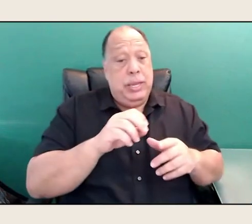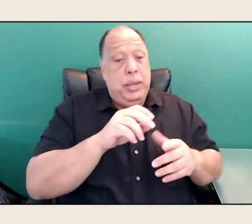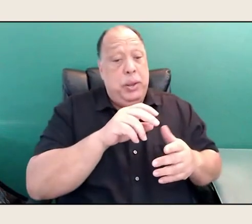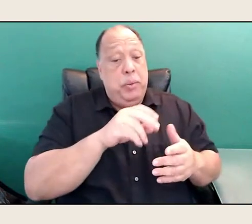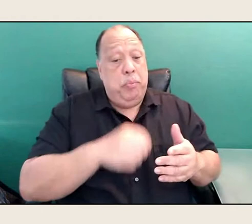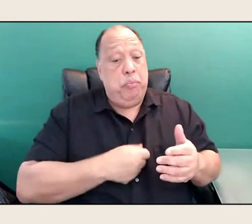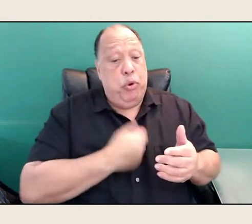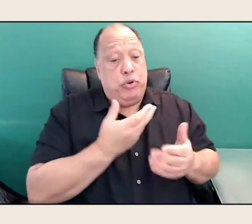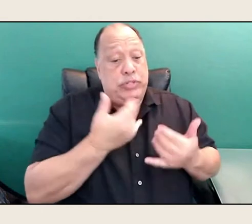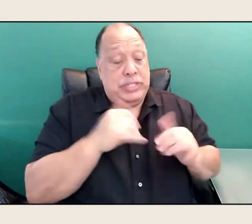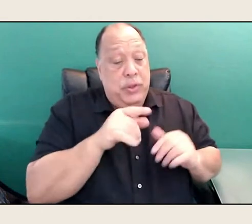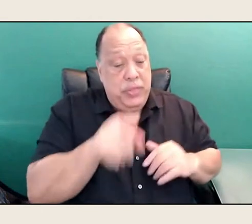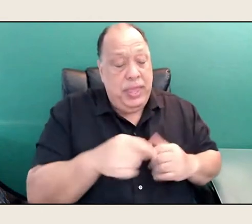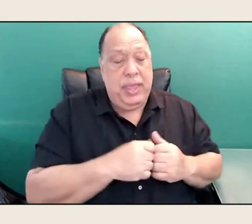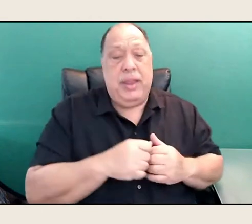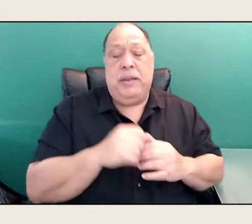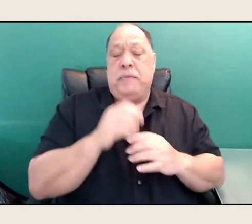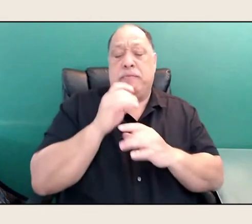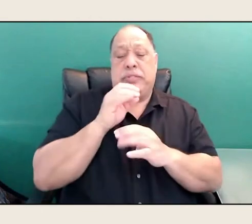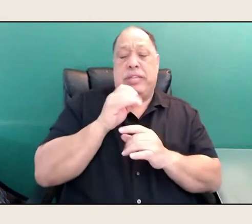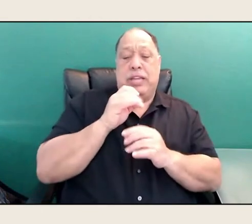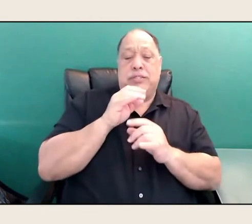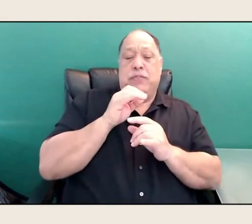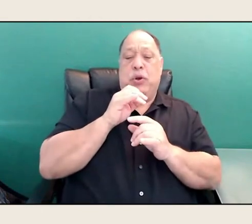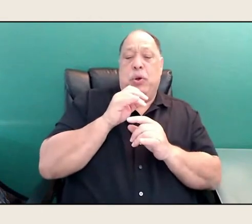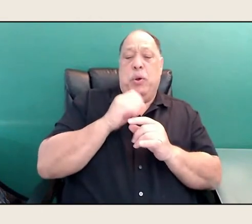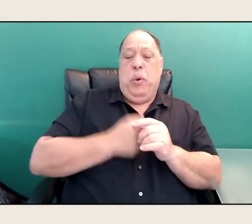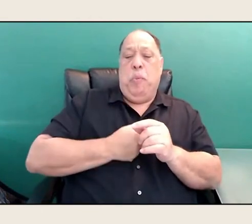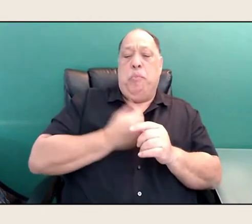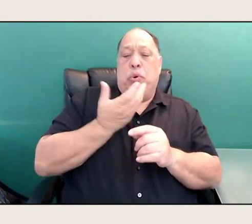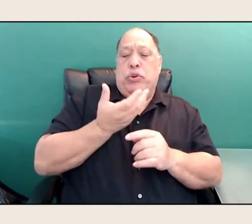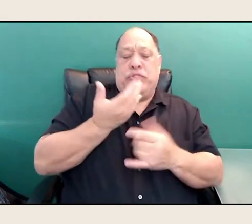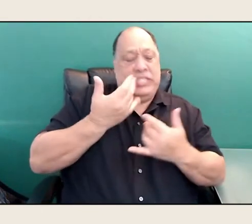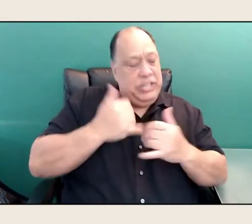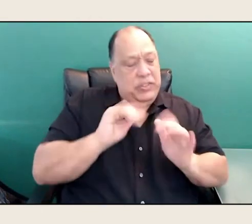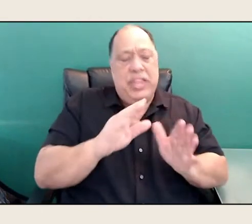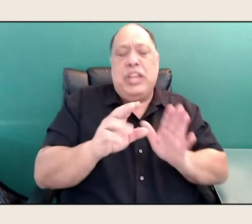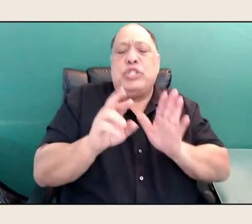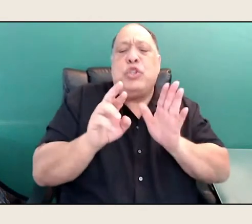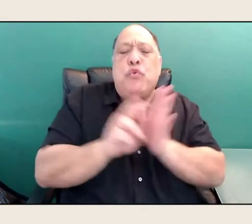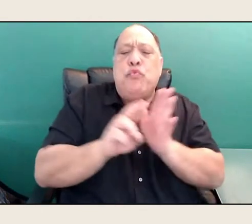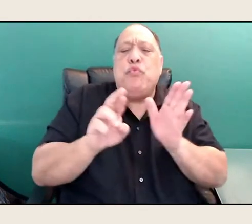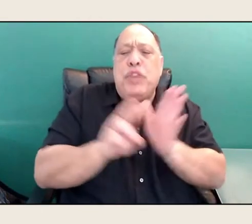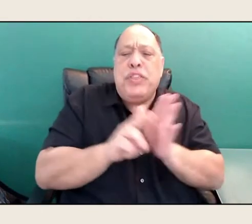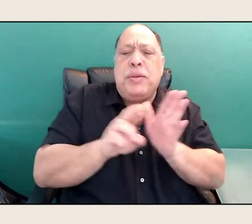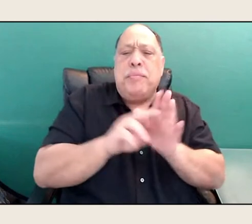Still, your patterning and rhythms, and all that. And I'm riding along, and the line comes